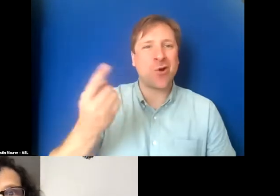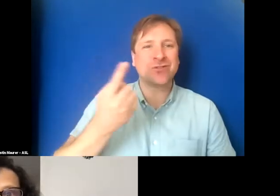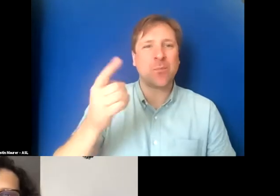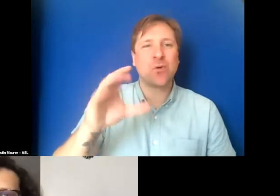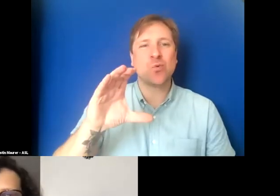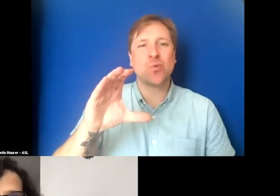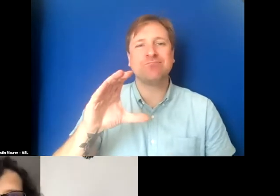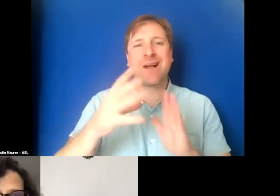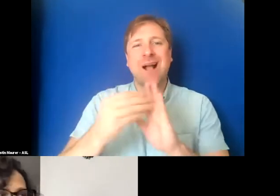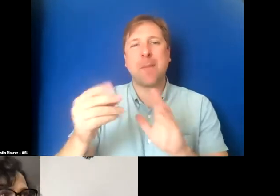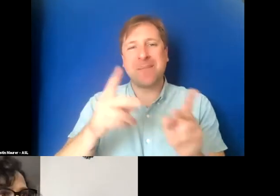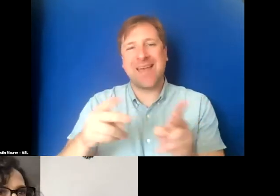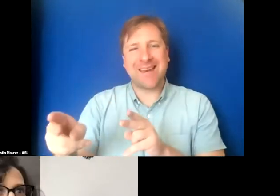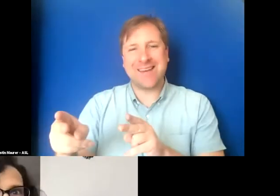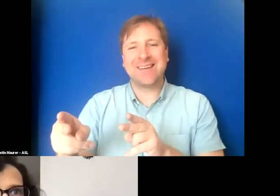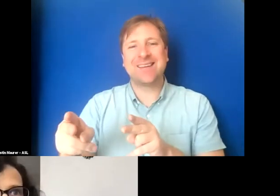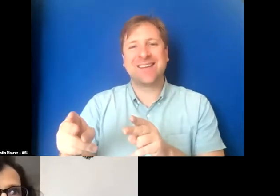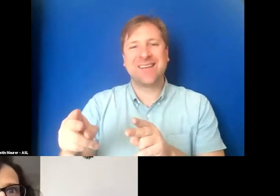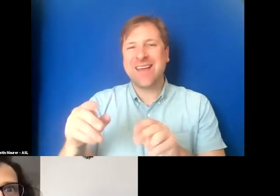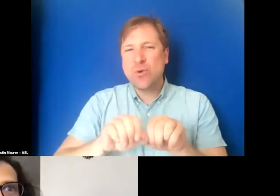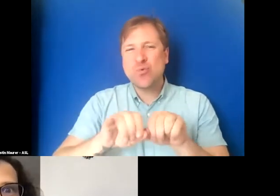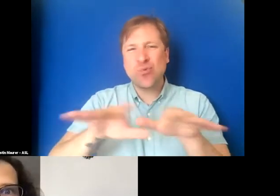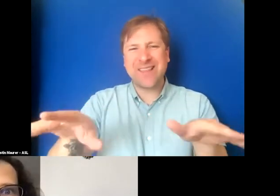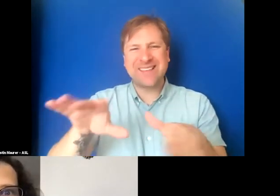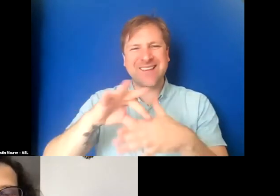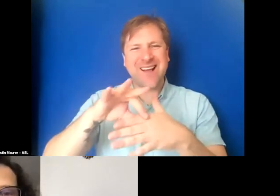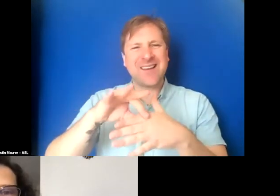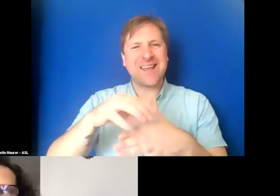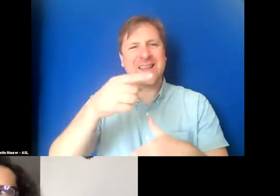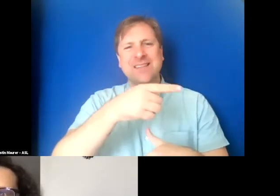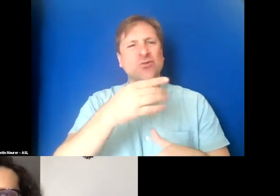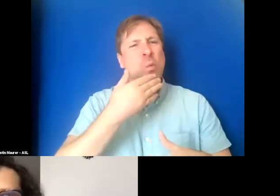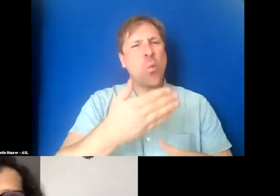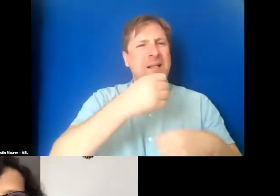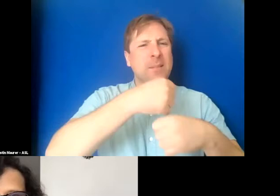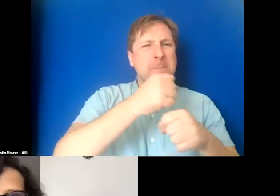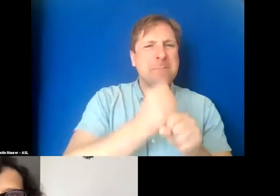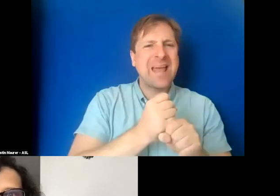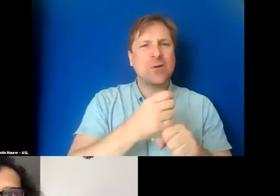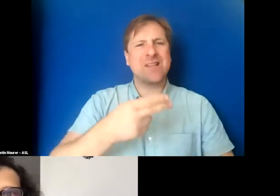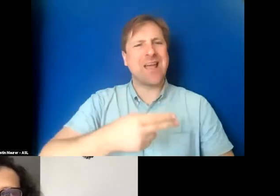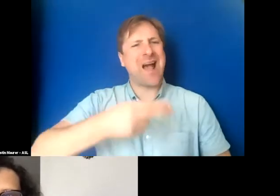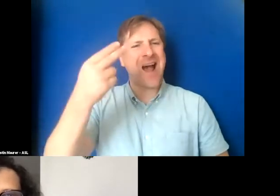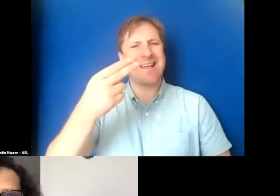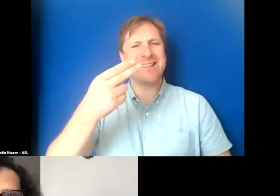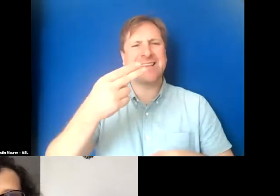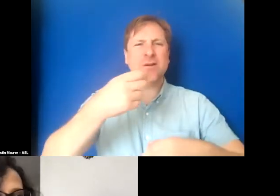There's this thing about releasing content that is so well made and so highly produced and such good quality,